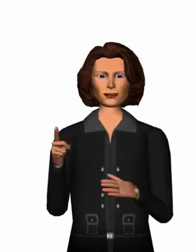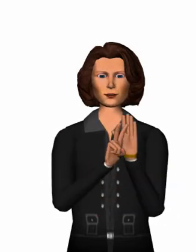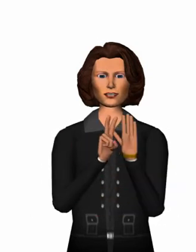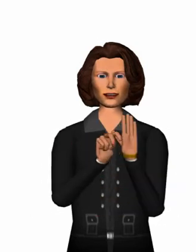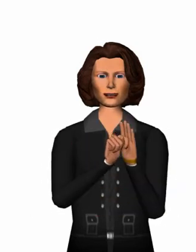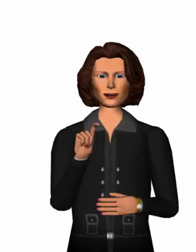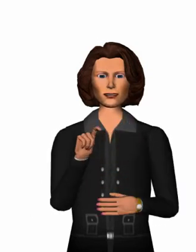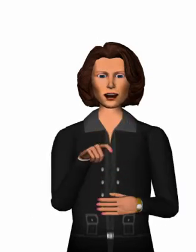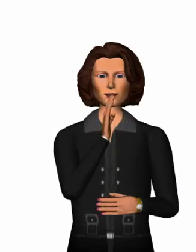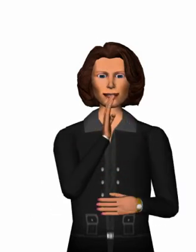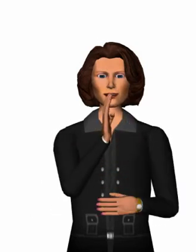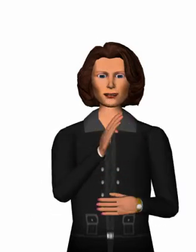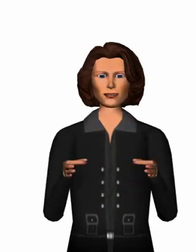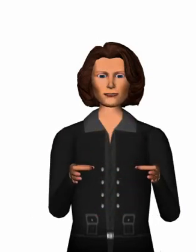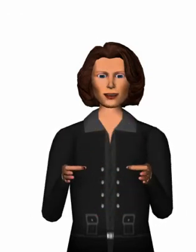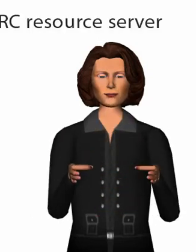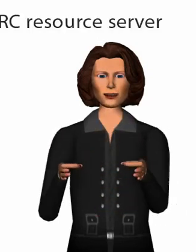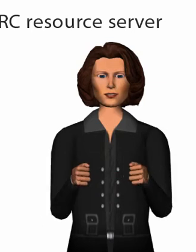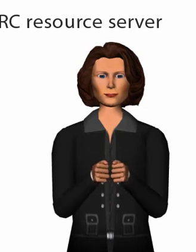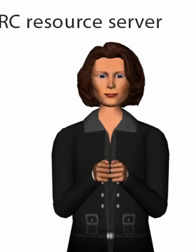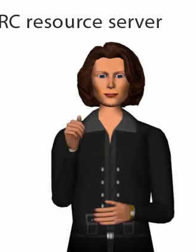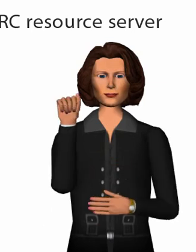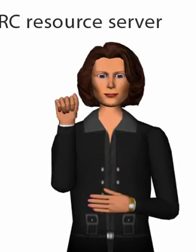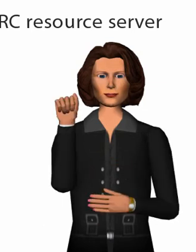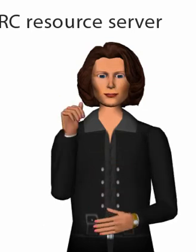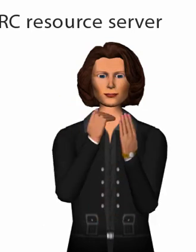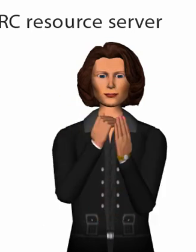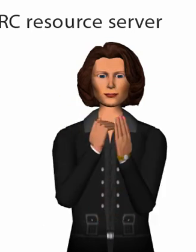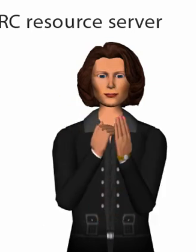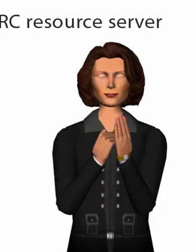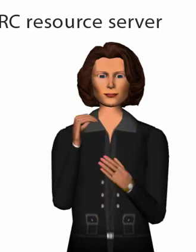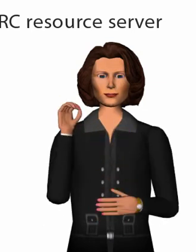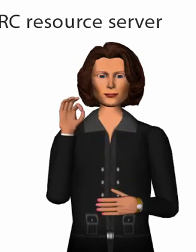These videos should be described with a list of key­value pairs